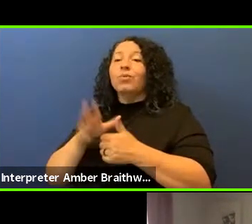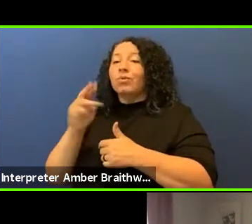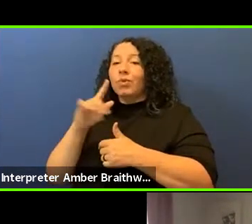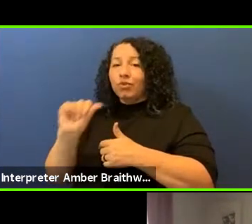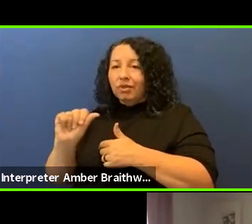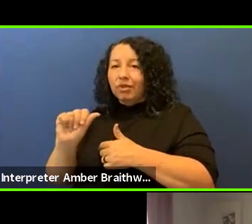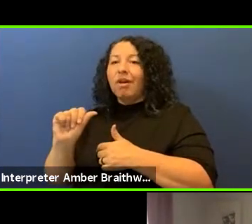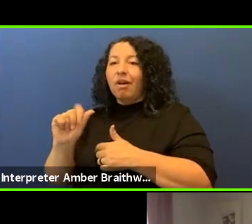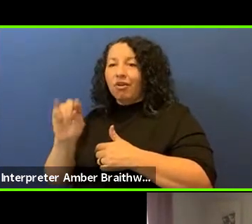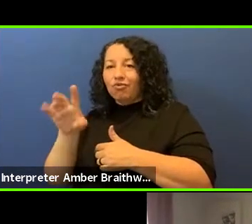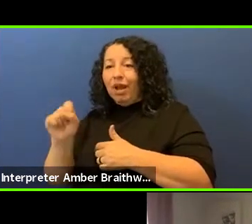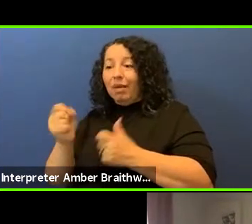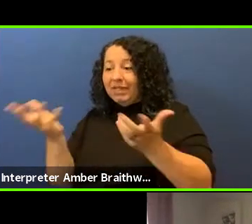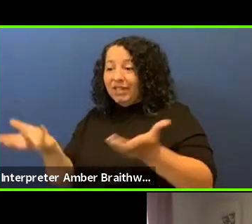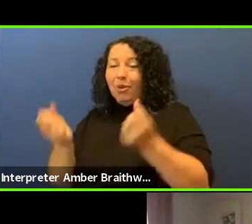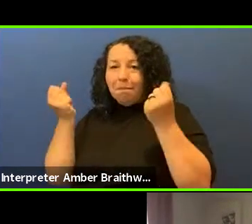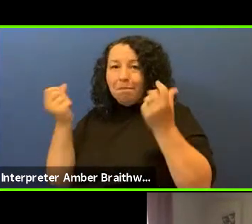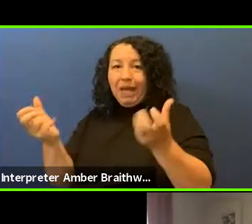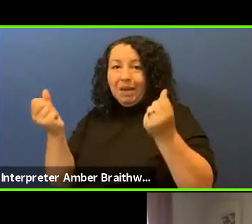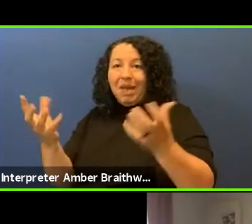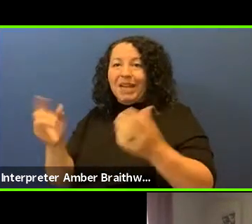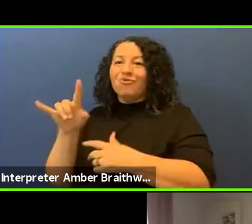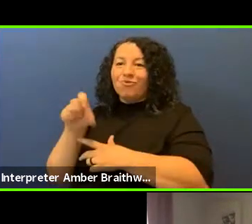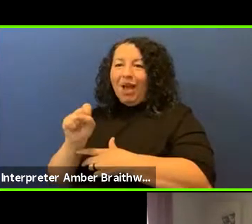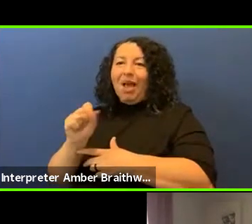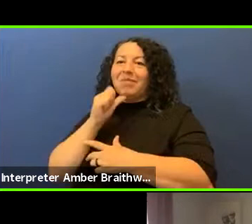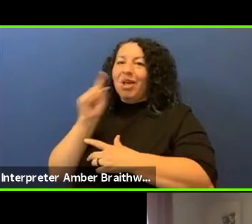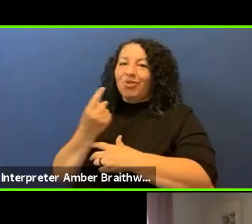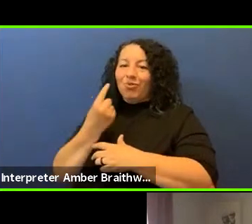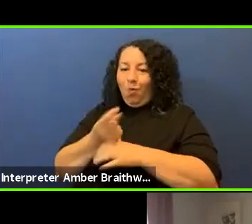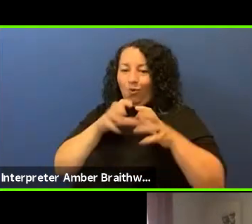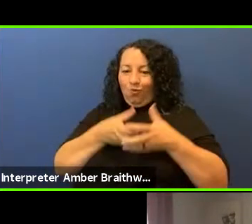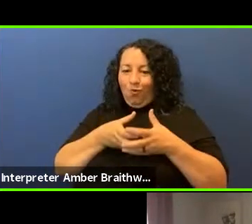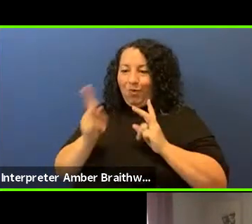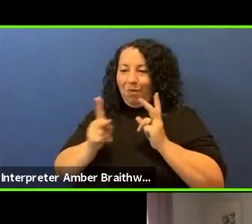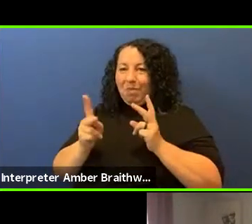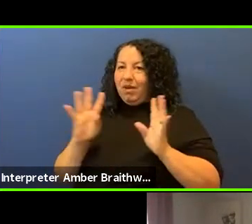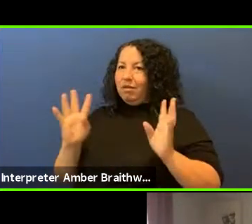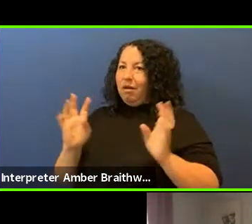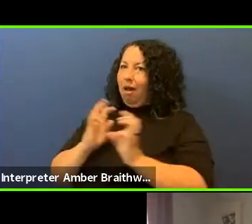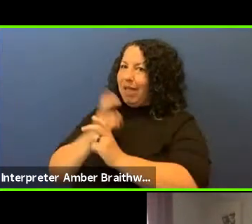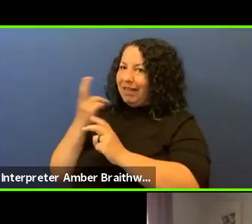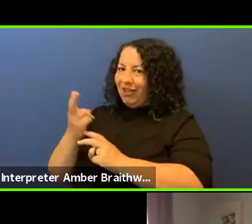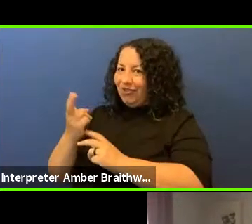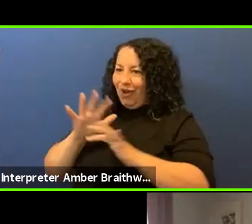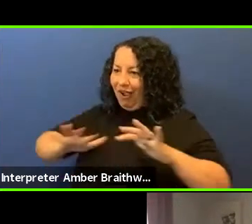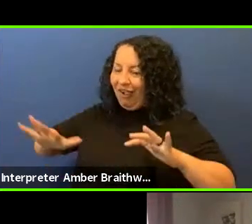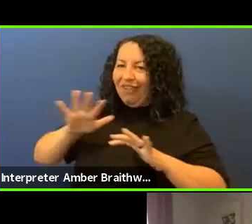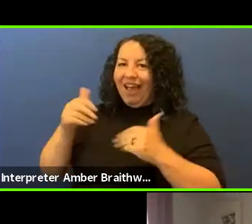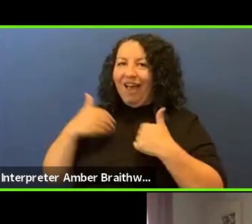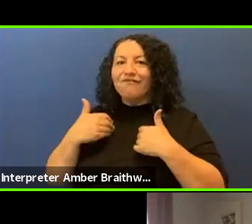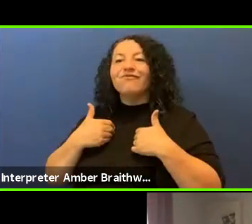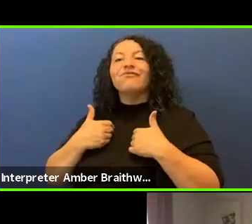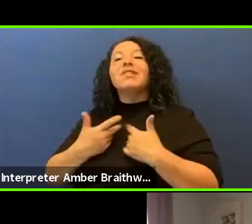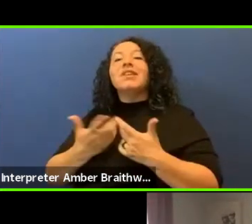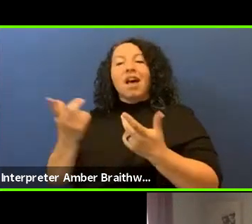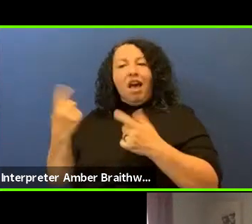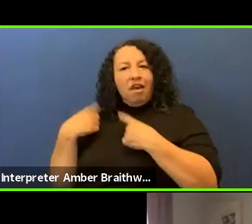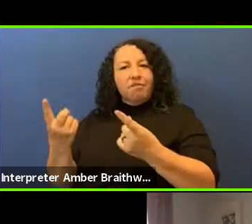many tribes, not just one group of people, with a complex history. I have been an artist in my life but